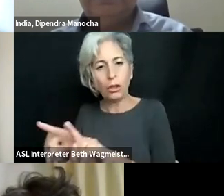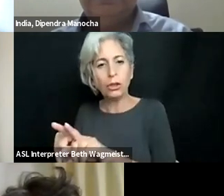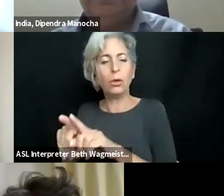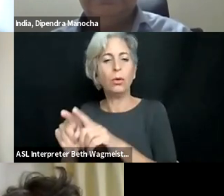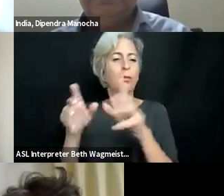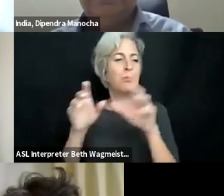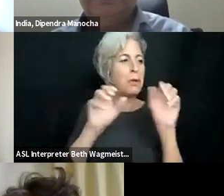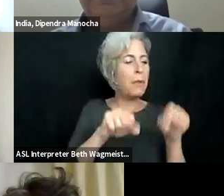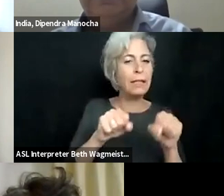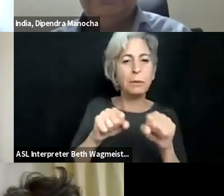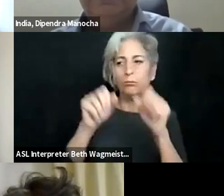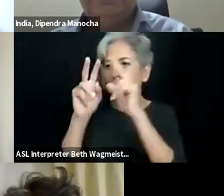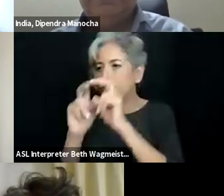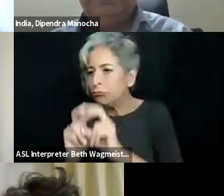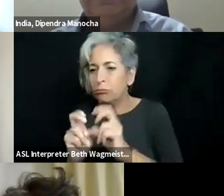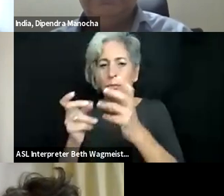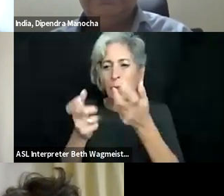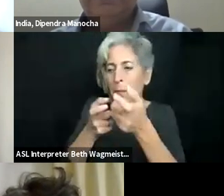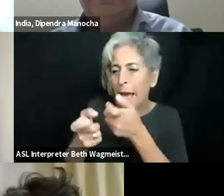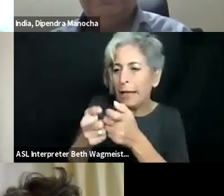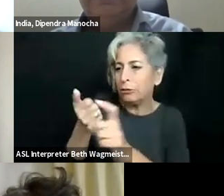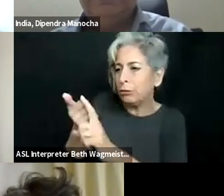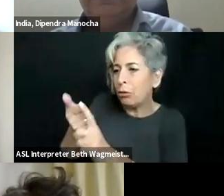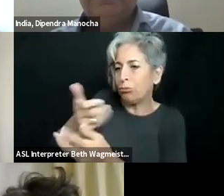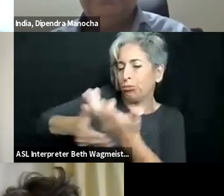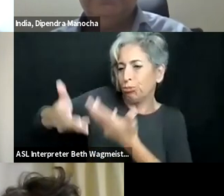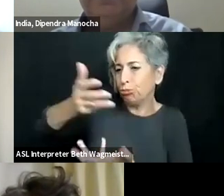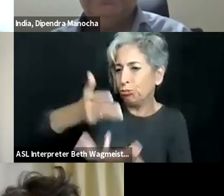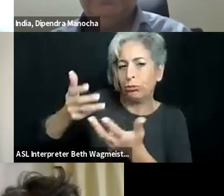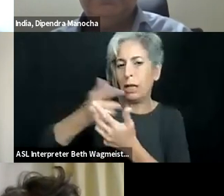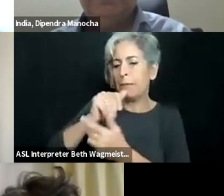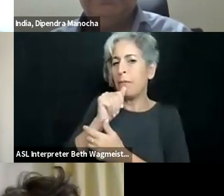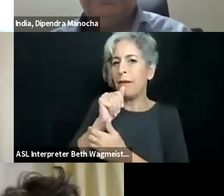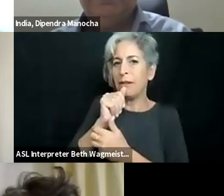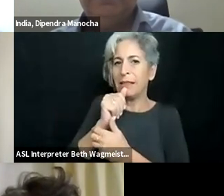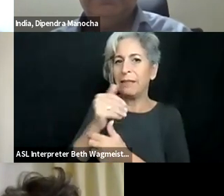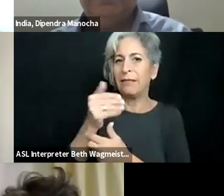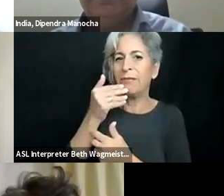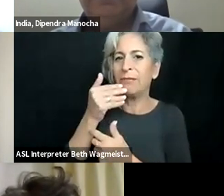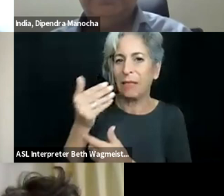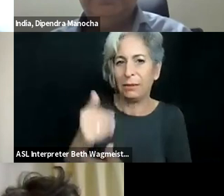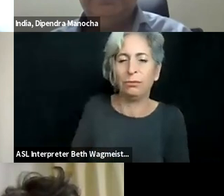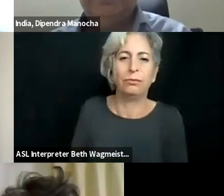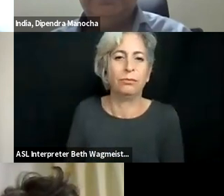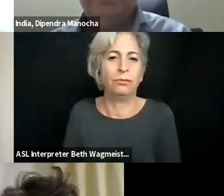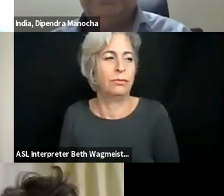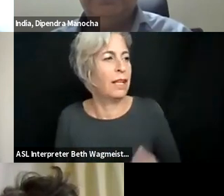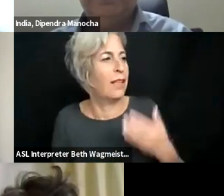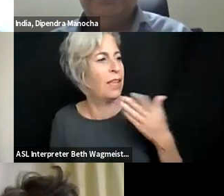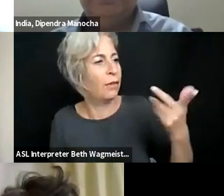patterns were functional diversity and personalization to consider, and of course given use of the disability to scrutinize and manage